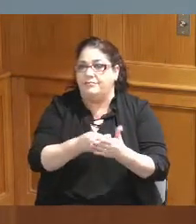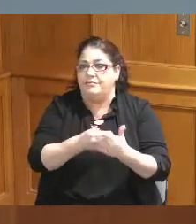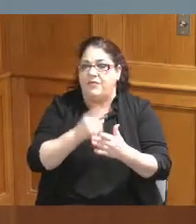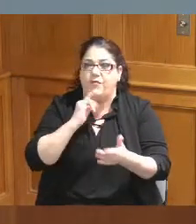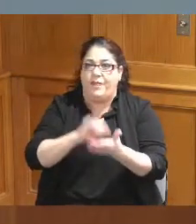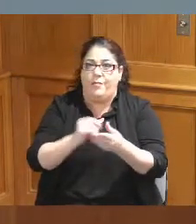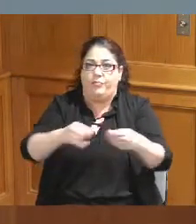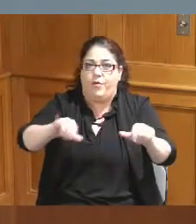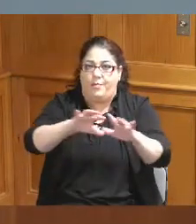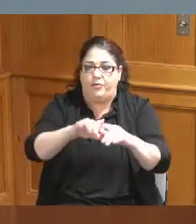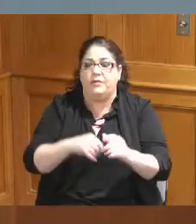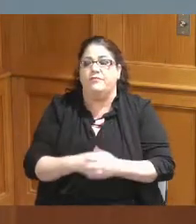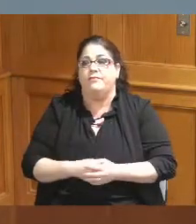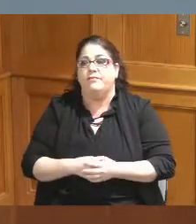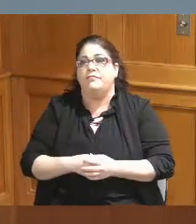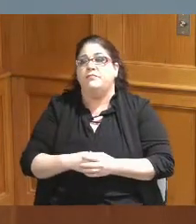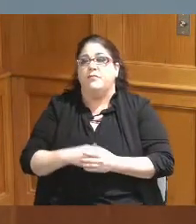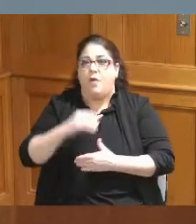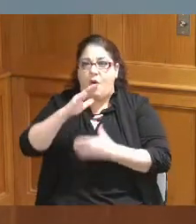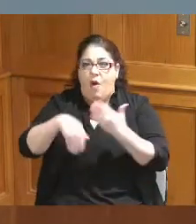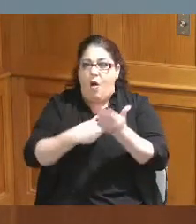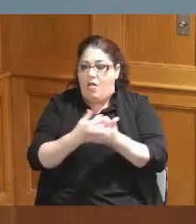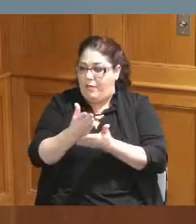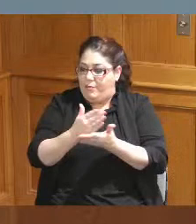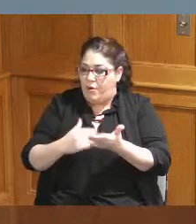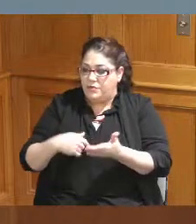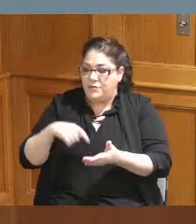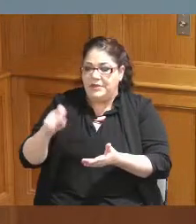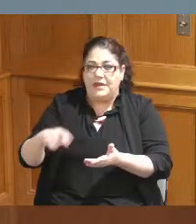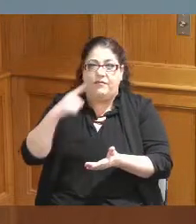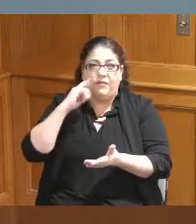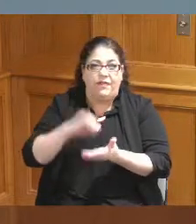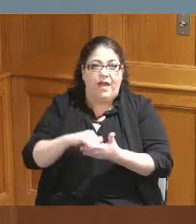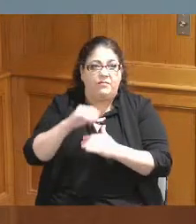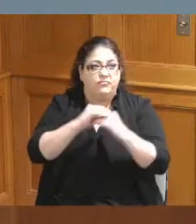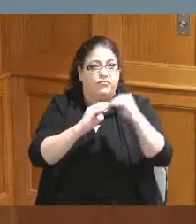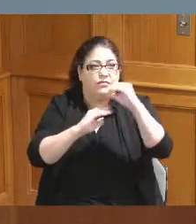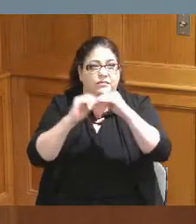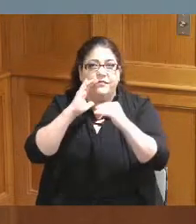all these Parcels are needed for the construction of the project there was an establishment hearing